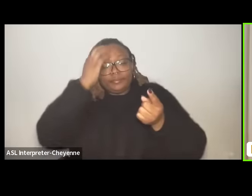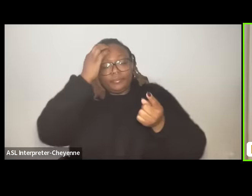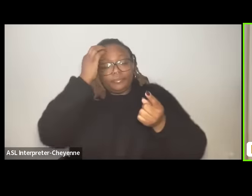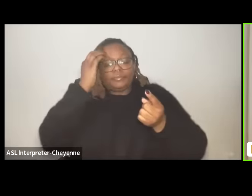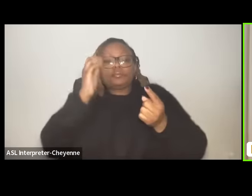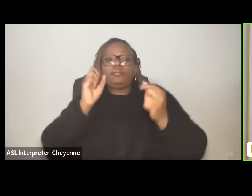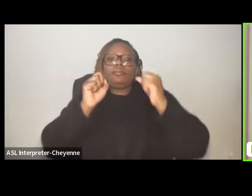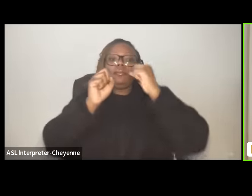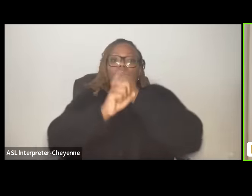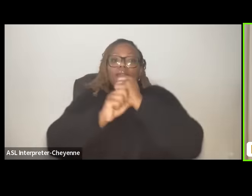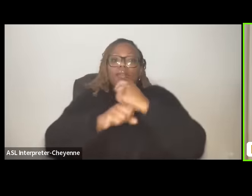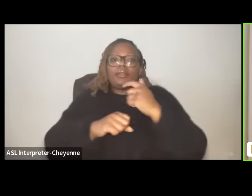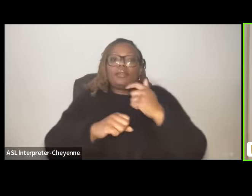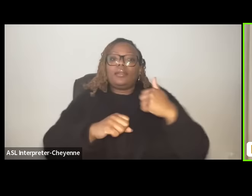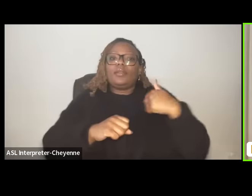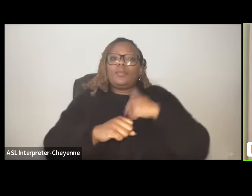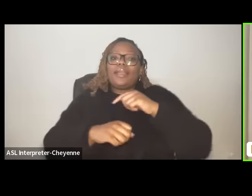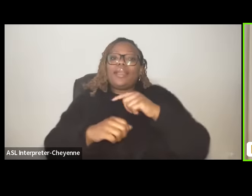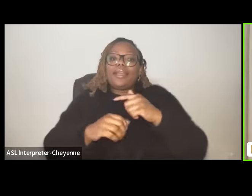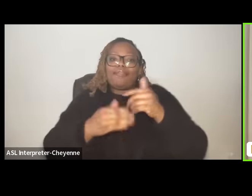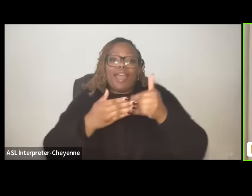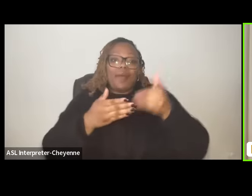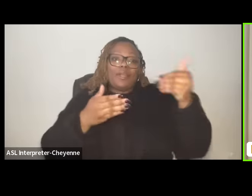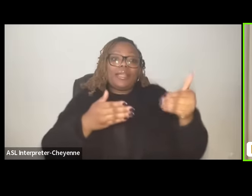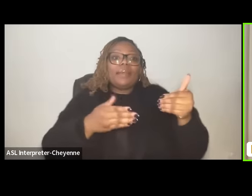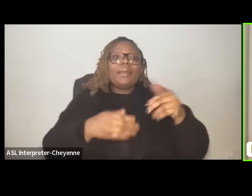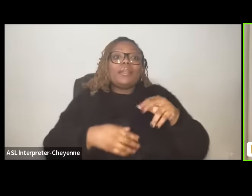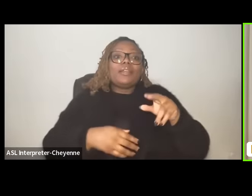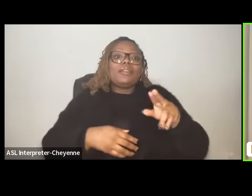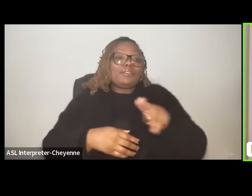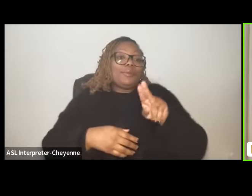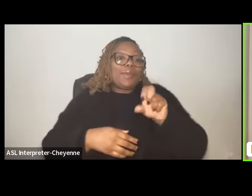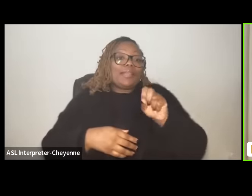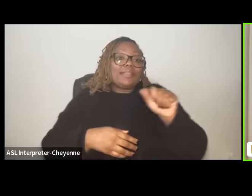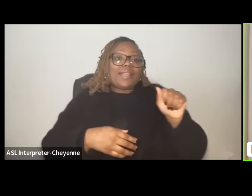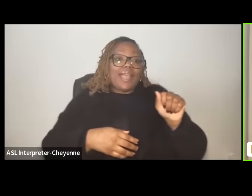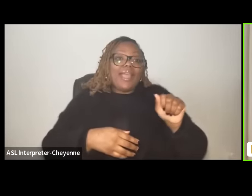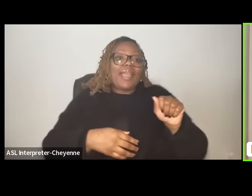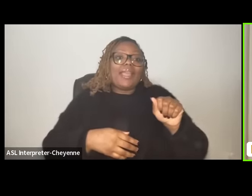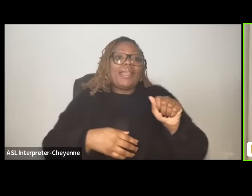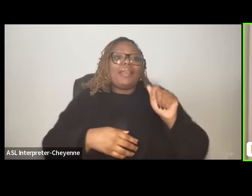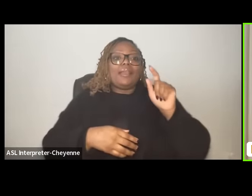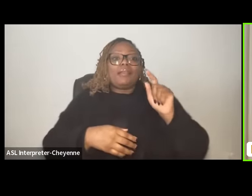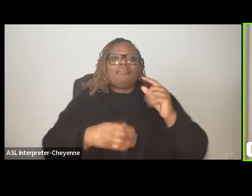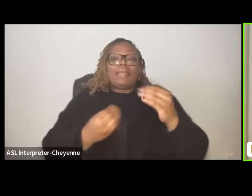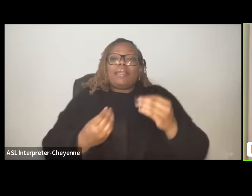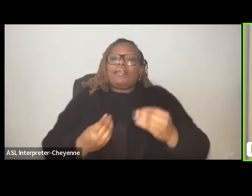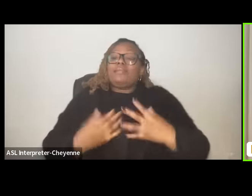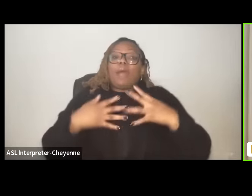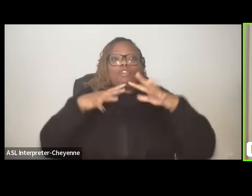have our lovely neighbor the United States uh an aspiring colonial power right for those of